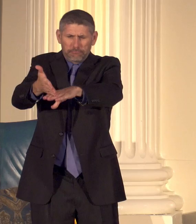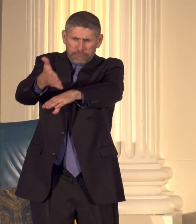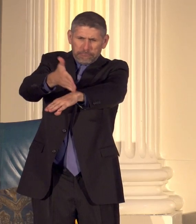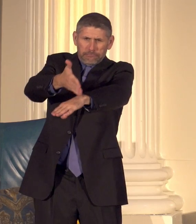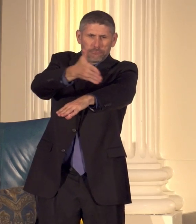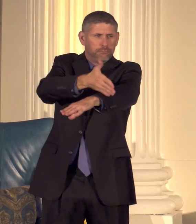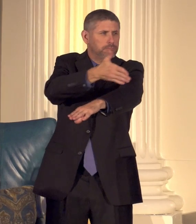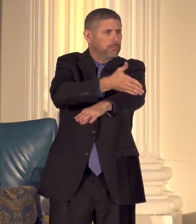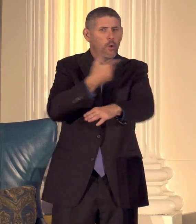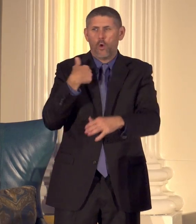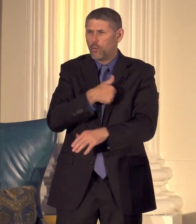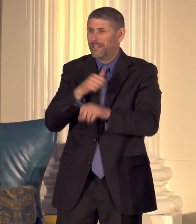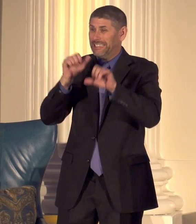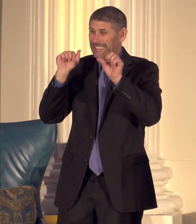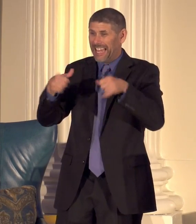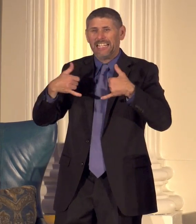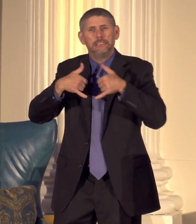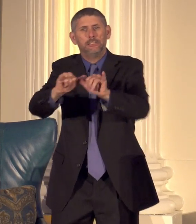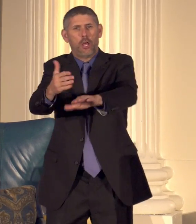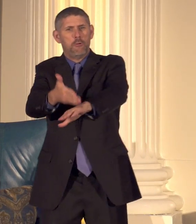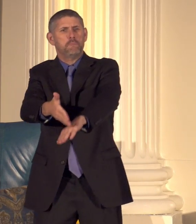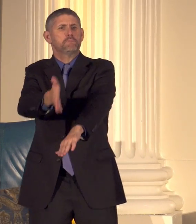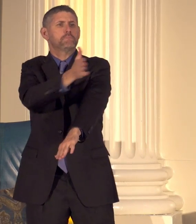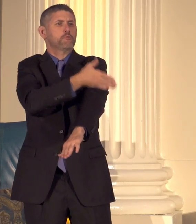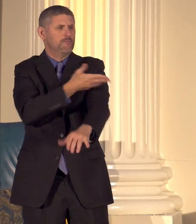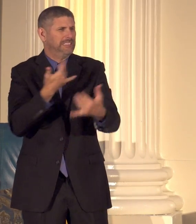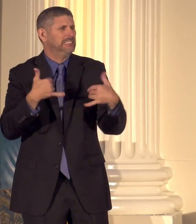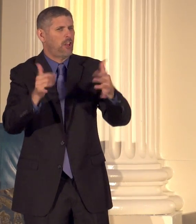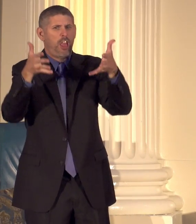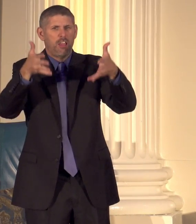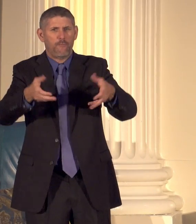much more that we can do now I'm excited about the conversation we're going to